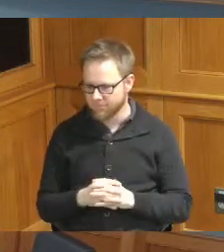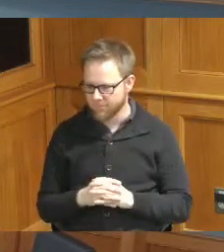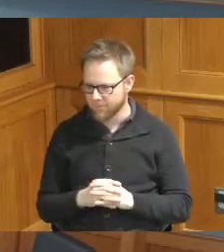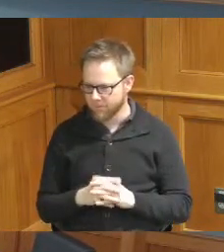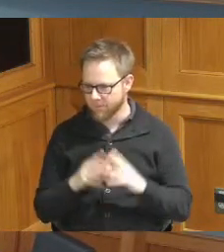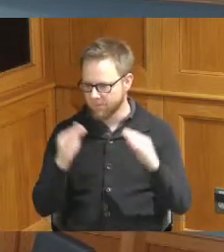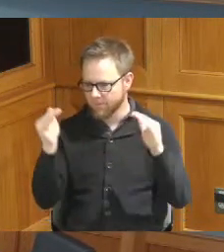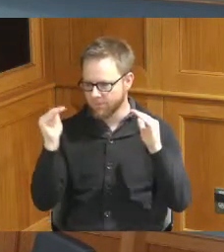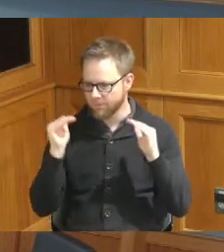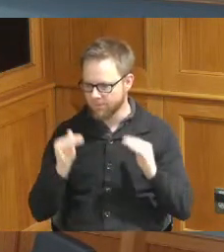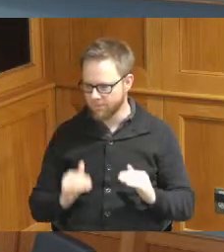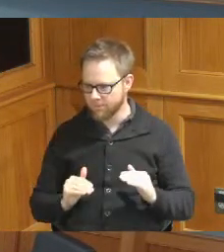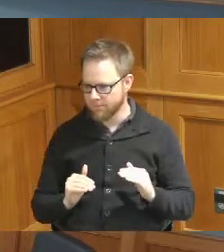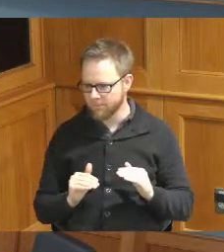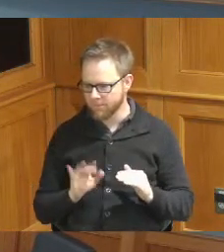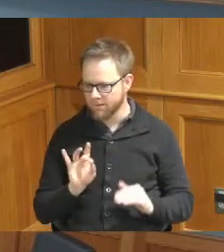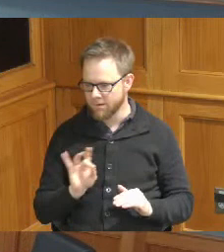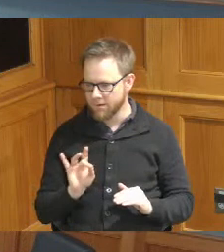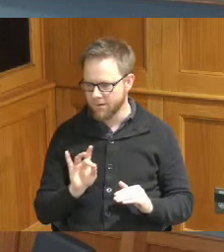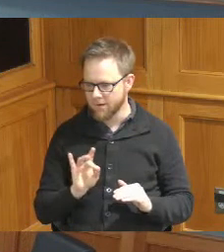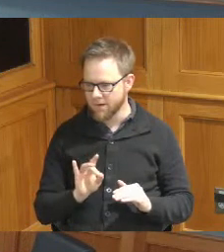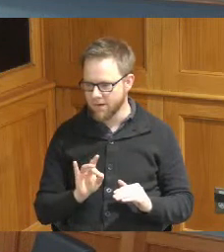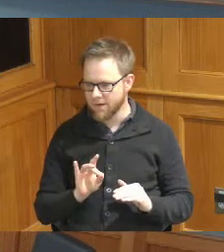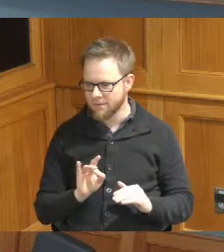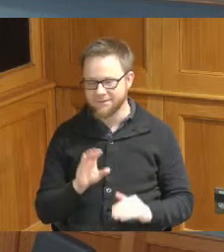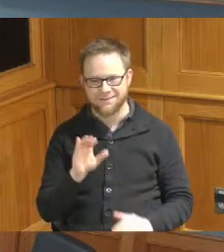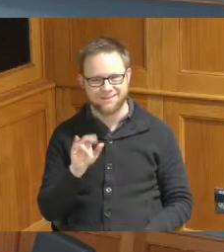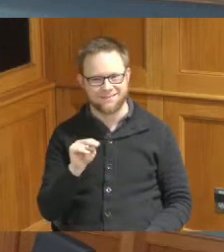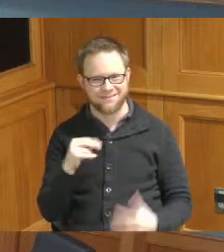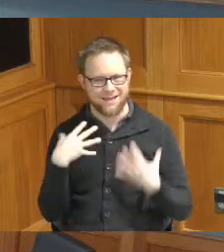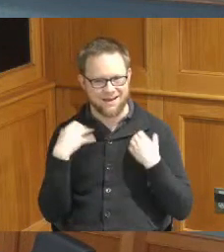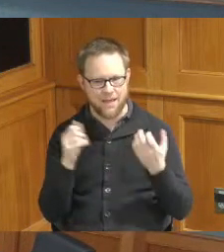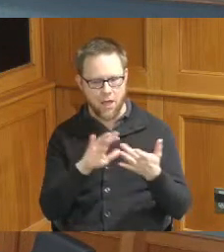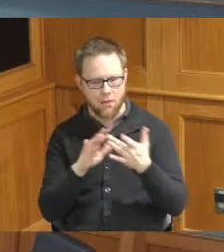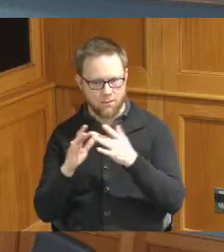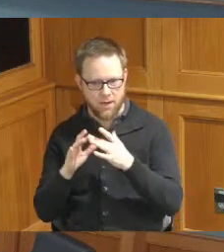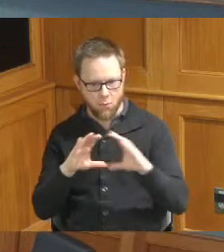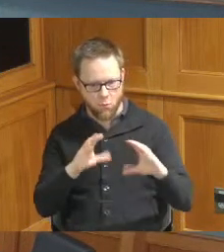and the next one is item eight in agreement with Cincinnati Health Network in the amount of 225,000